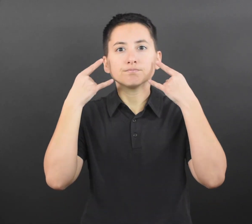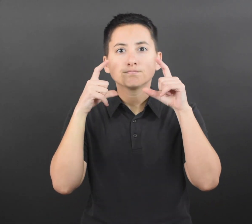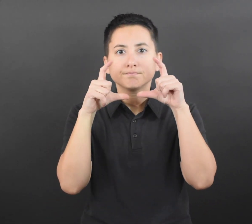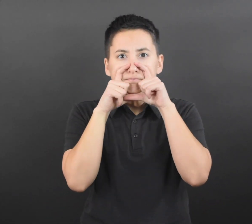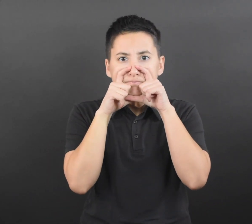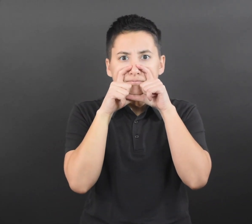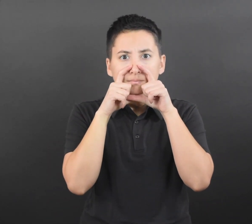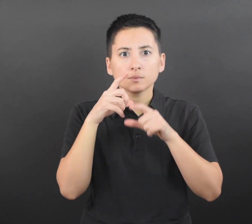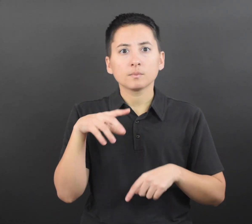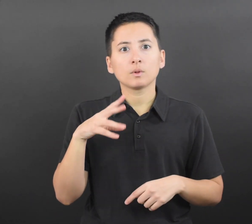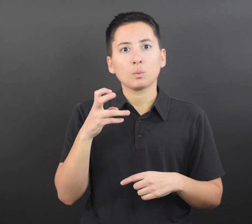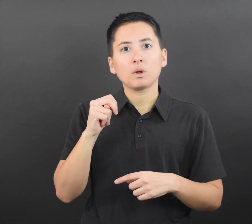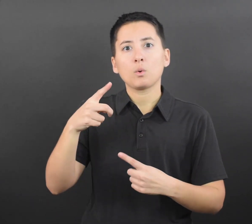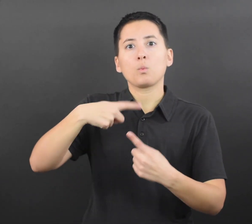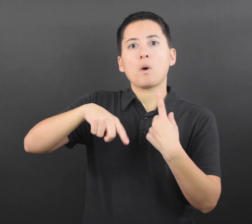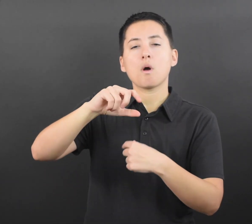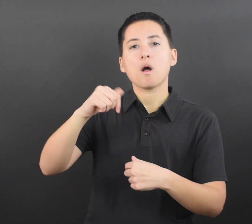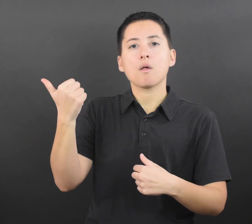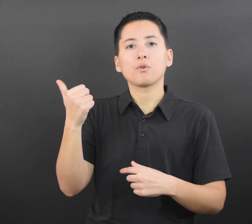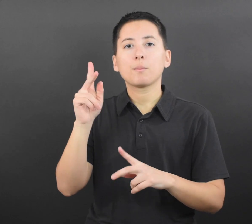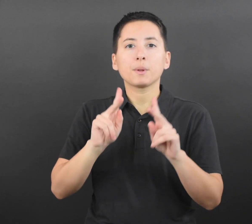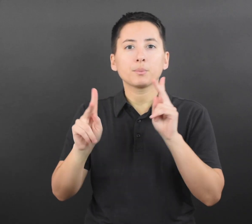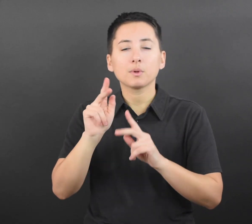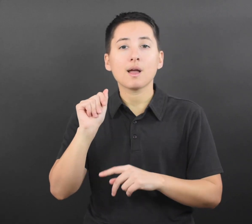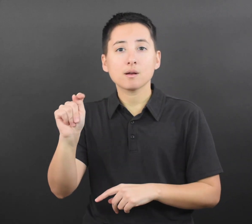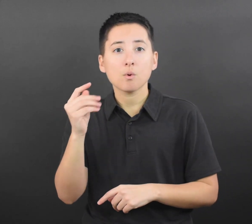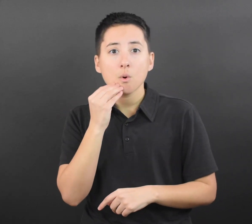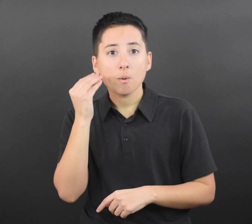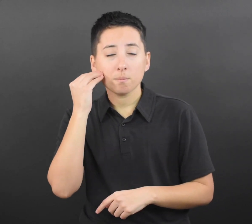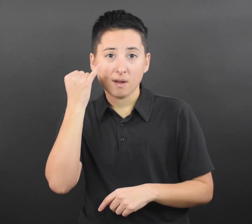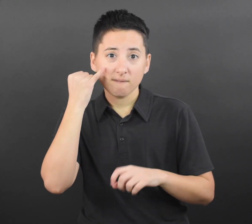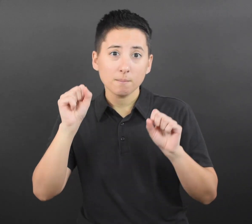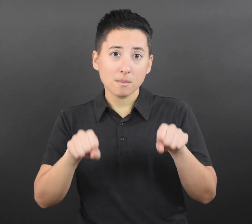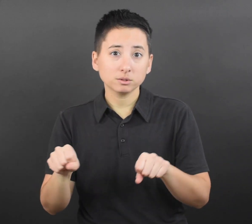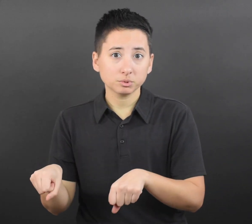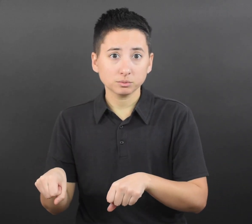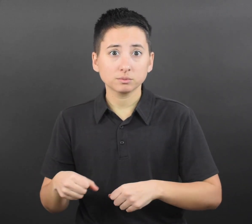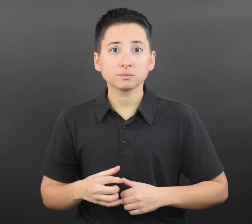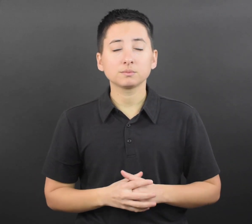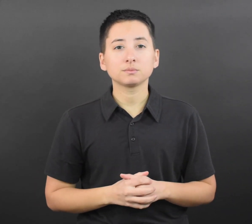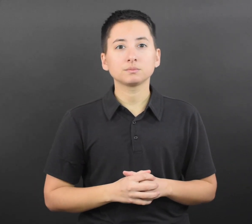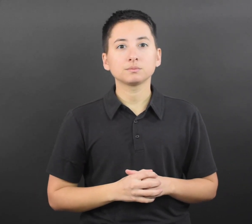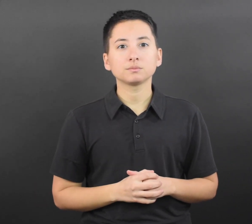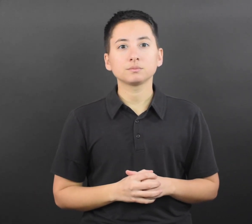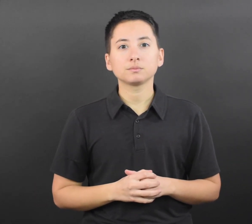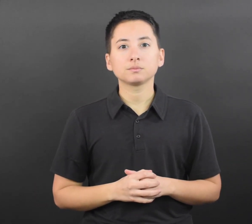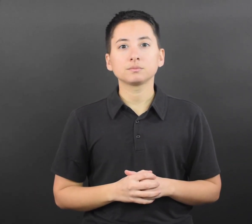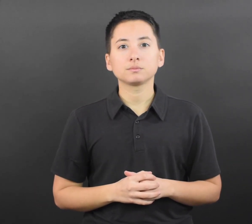who has COVID-19. The date of exposure is considered day 0. Wear a well-fitting mask